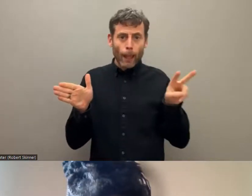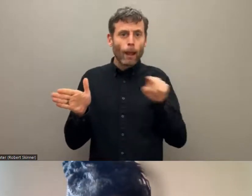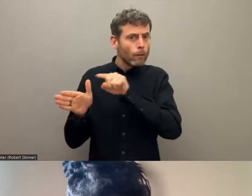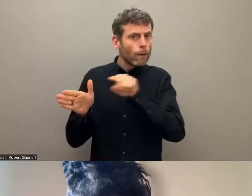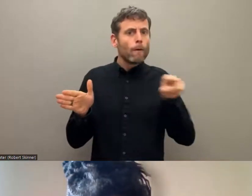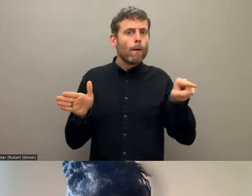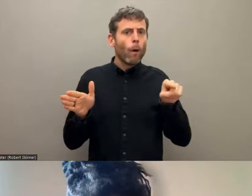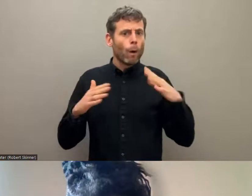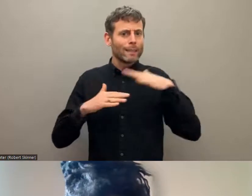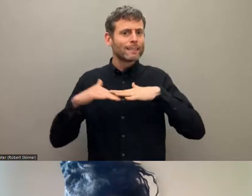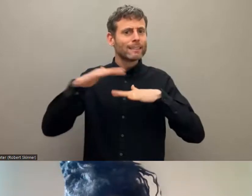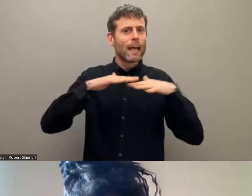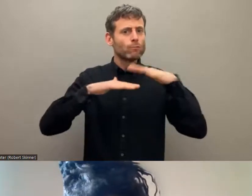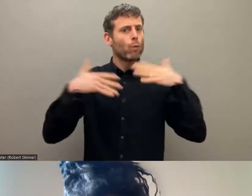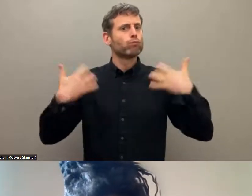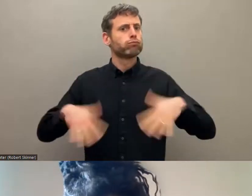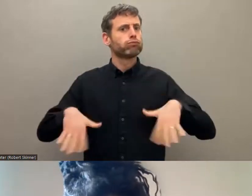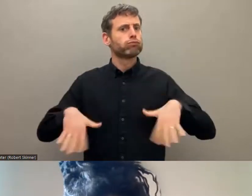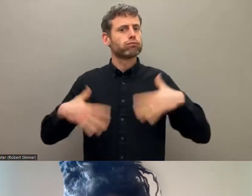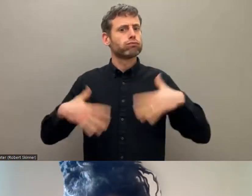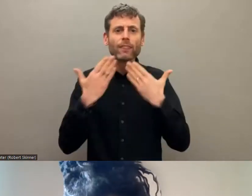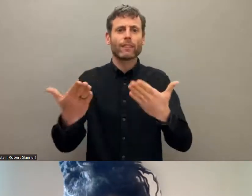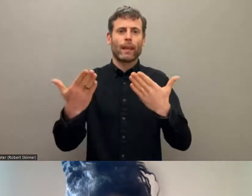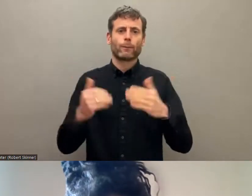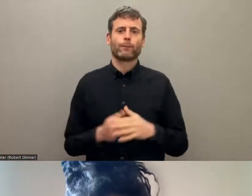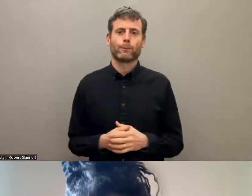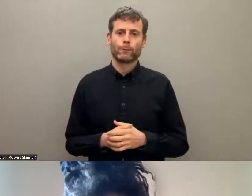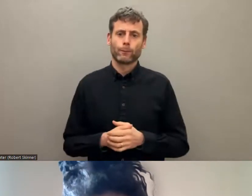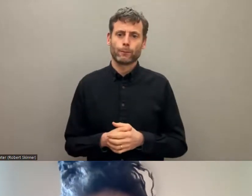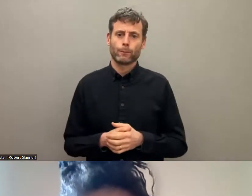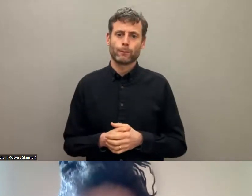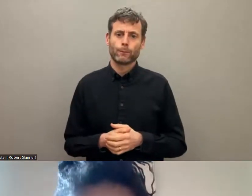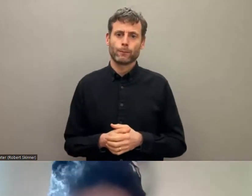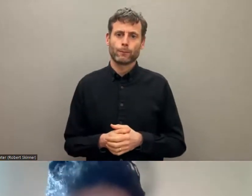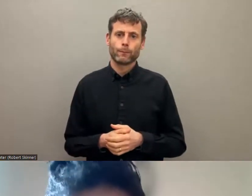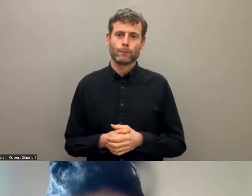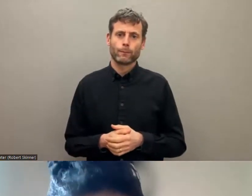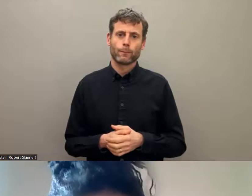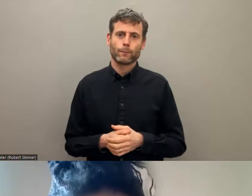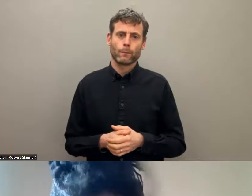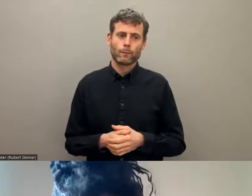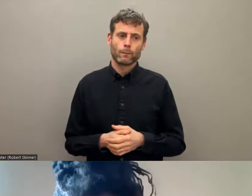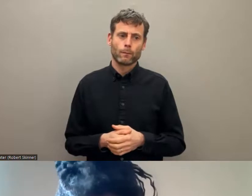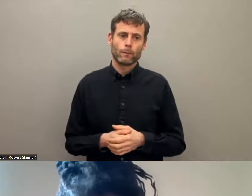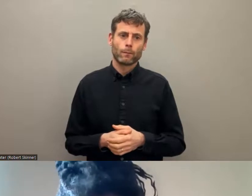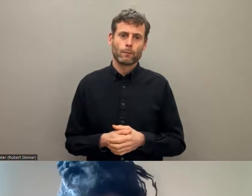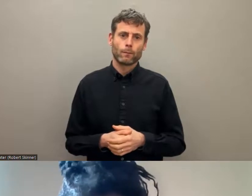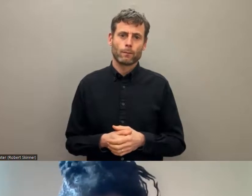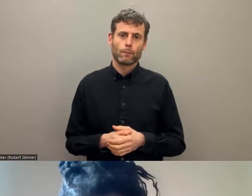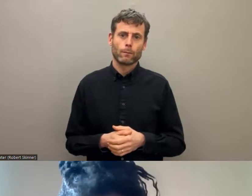our world summits. Thanks so much to all of you for attending this event. >> LAUREN AVERY: Thanks,